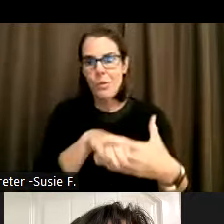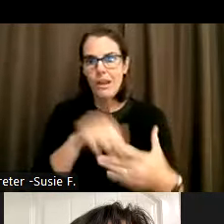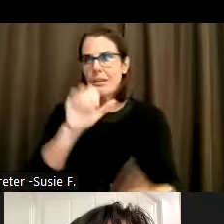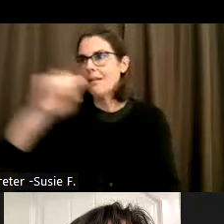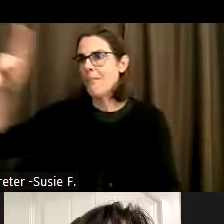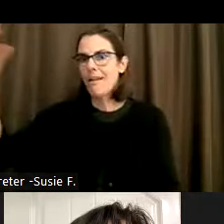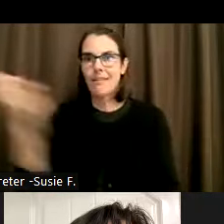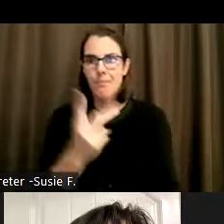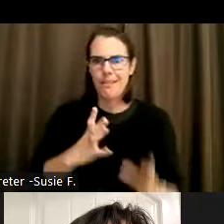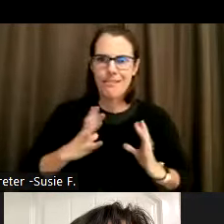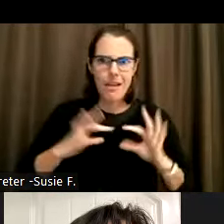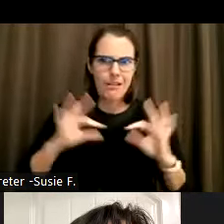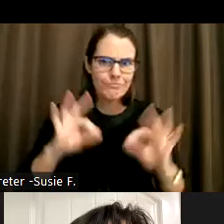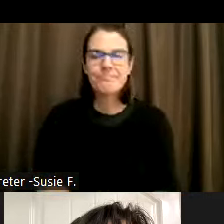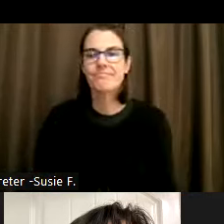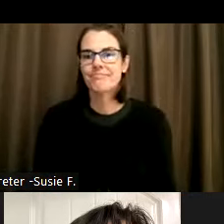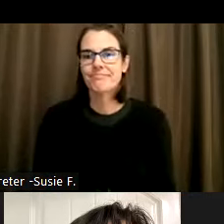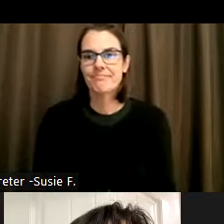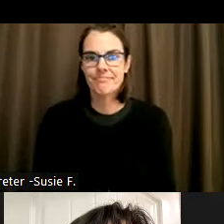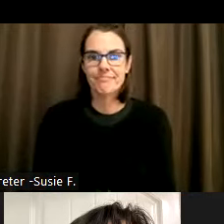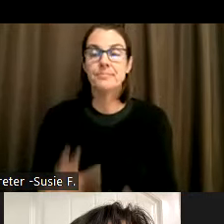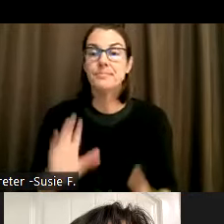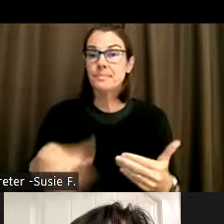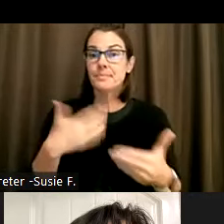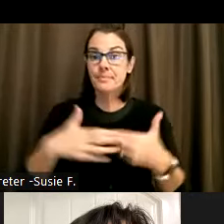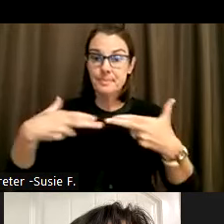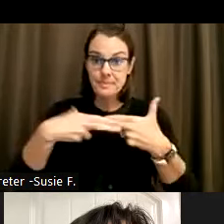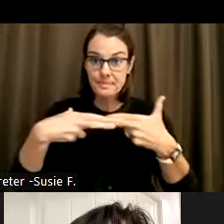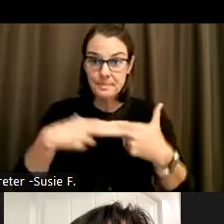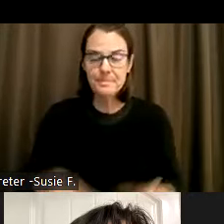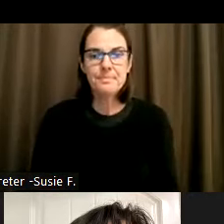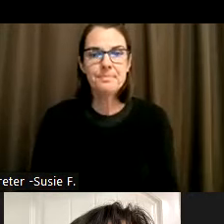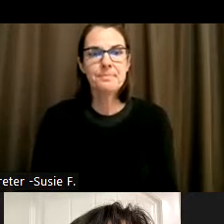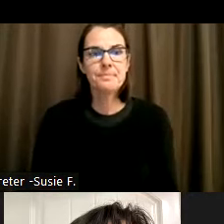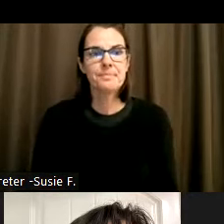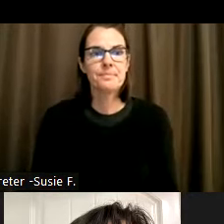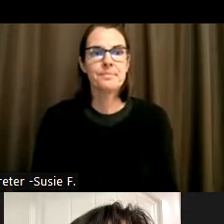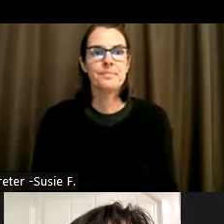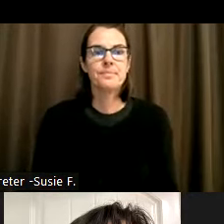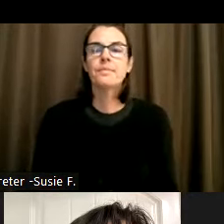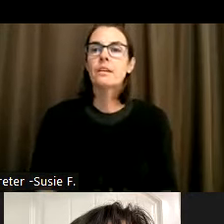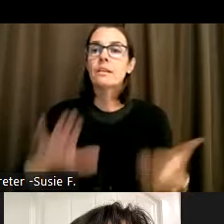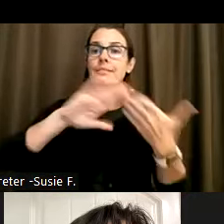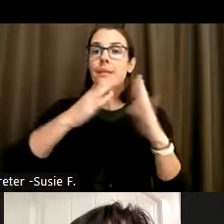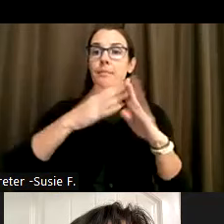and come back to us the next slide. Is a list of our community agreements.